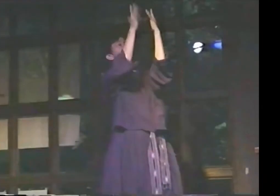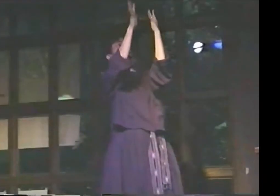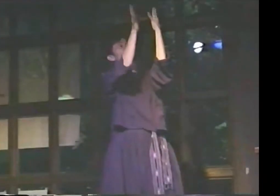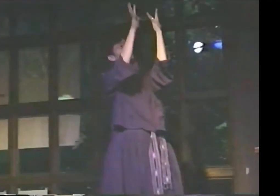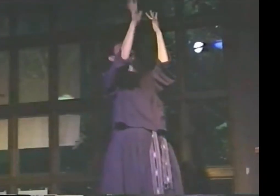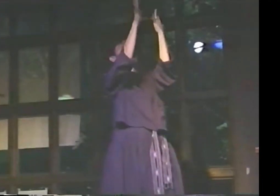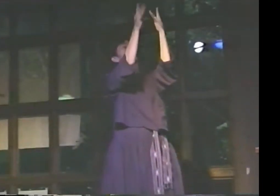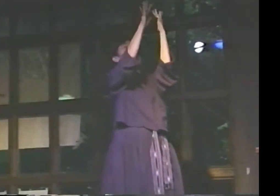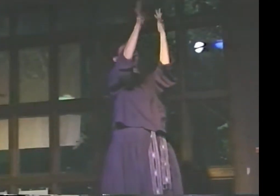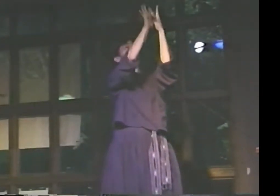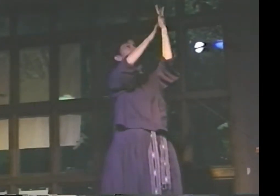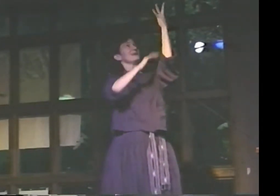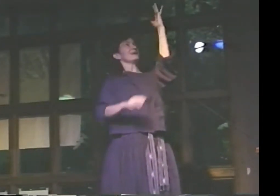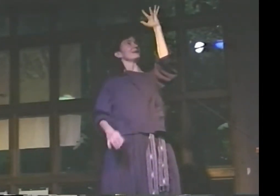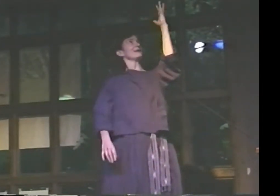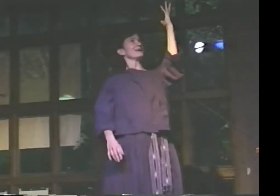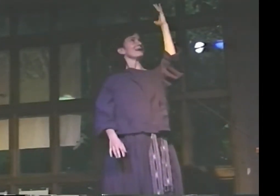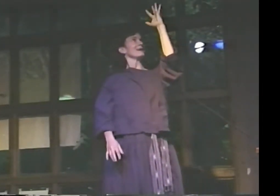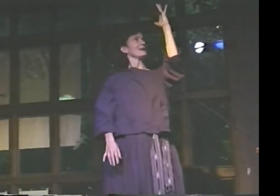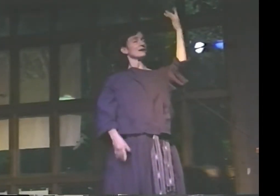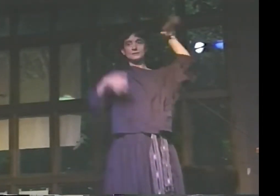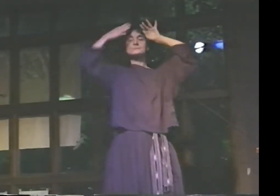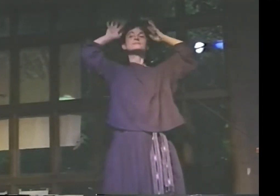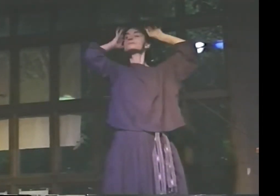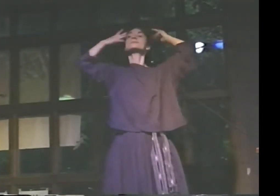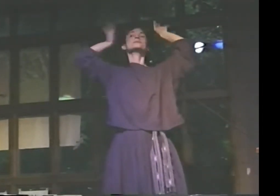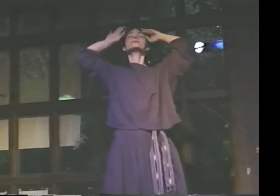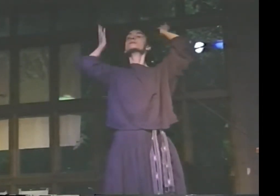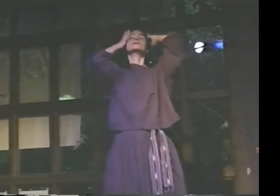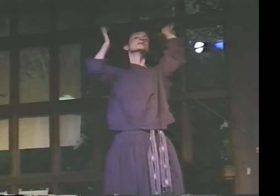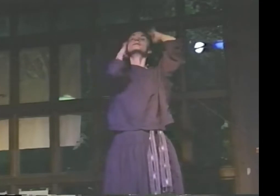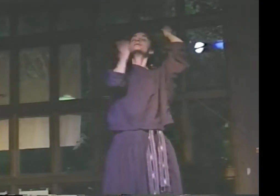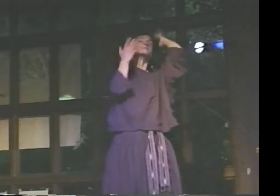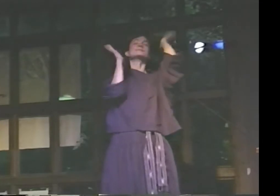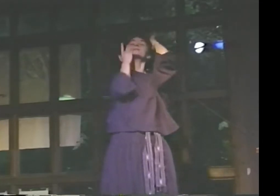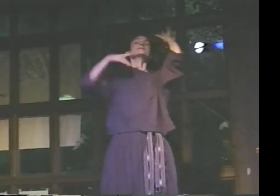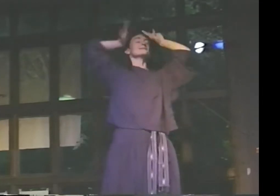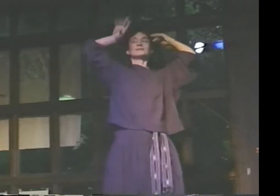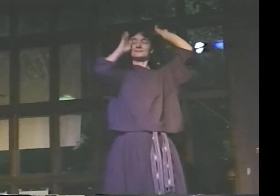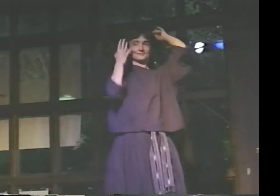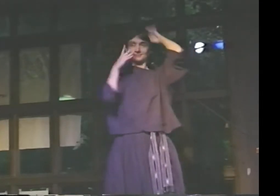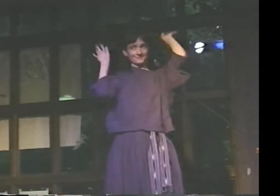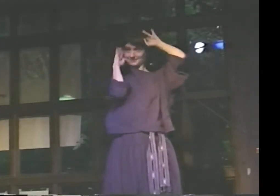LEAVES FLUTTER ABOUT ON BIRCHES LIKE A YOUNG GIRL'S TRESSES